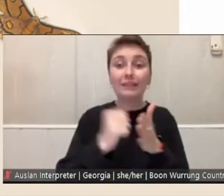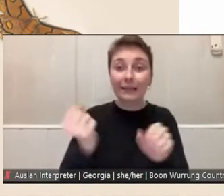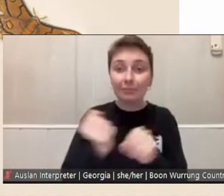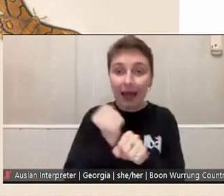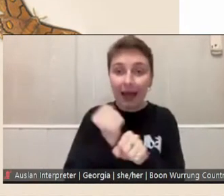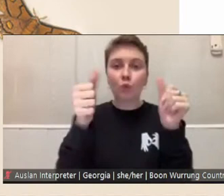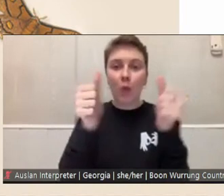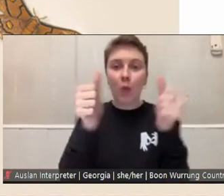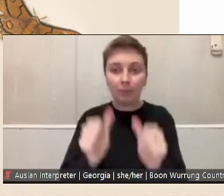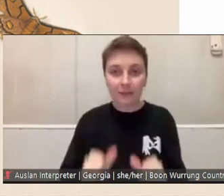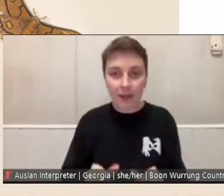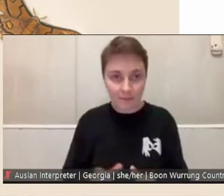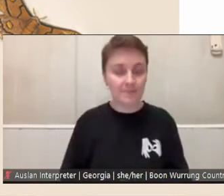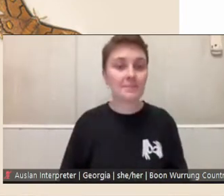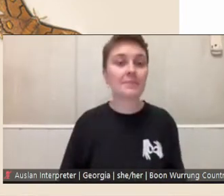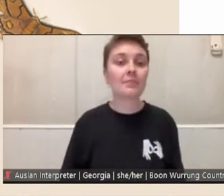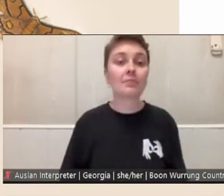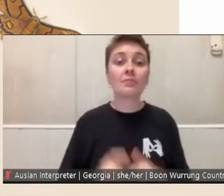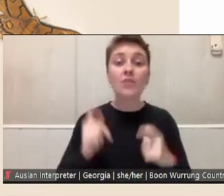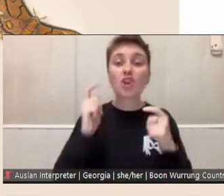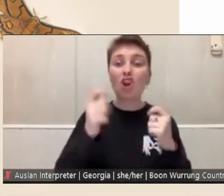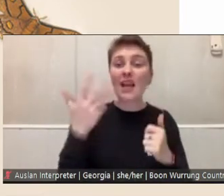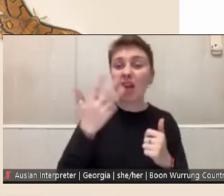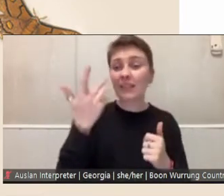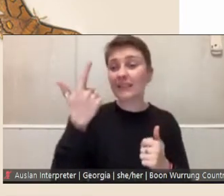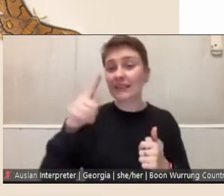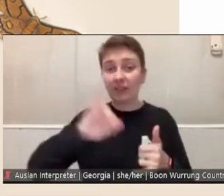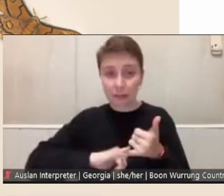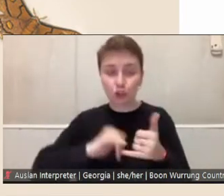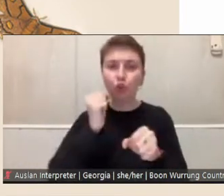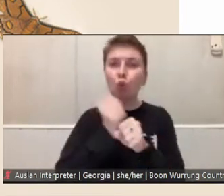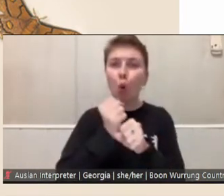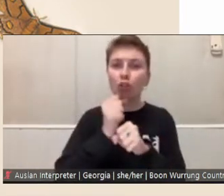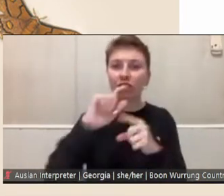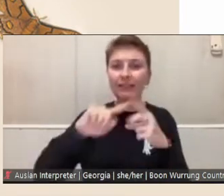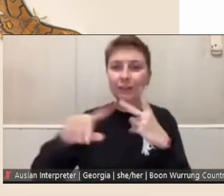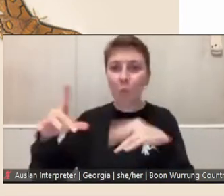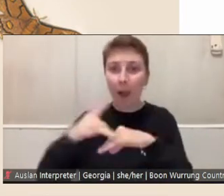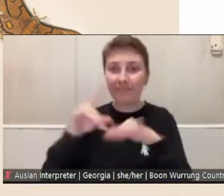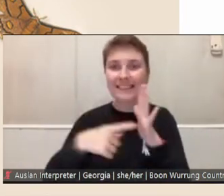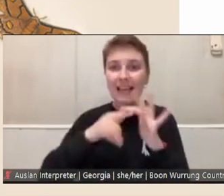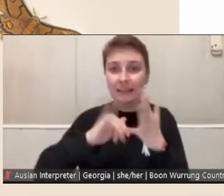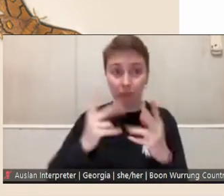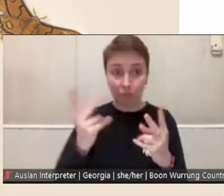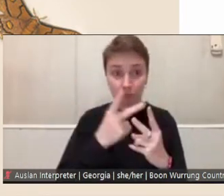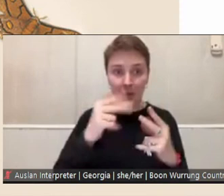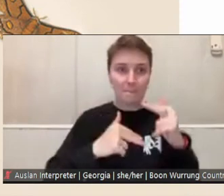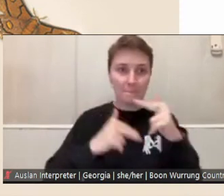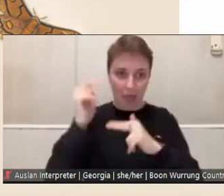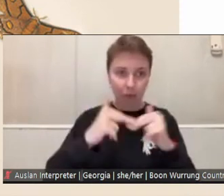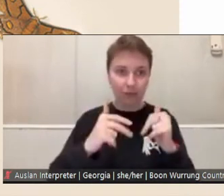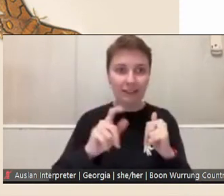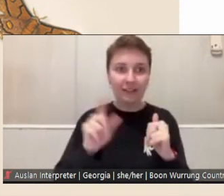In the early 1970s, George and his wife Tess built the stunning bluestone studio, and it's from here